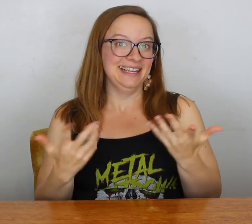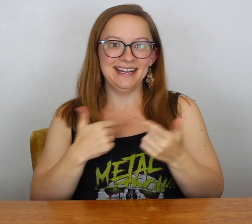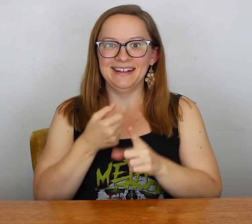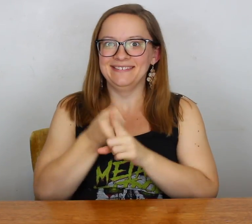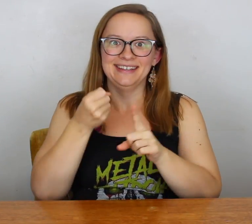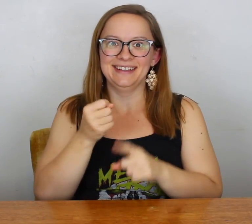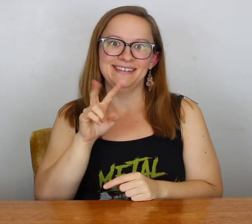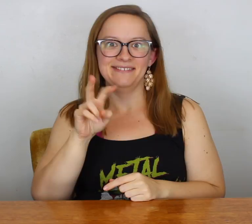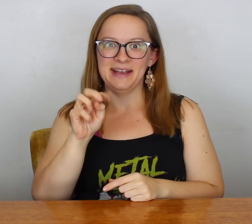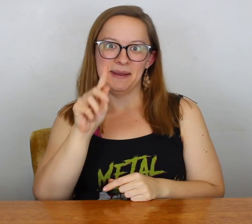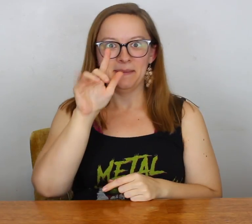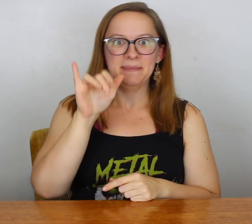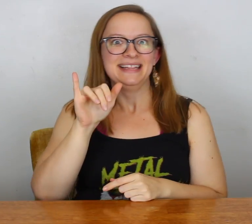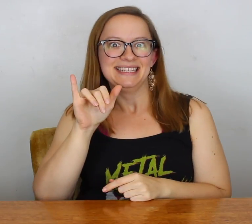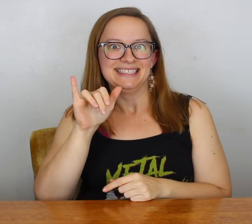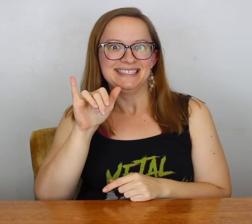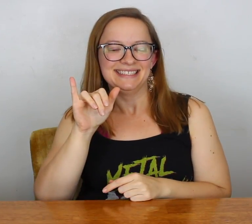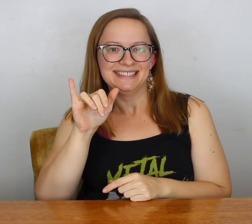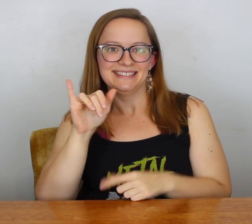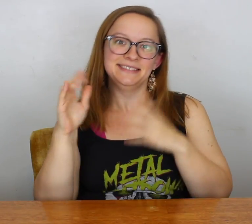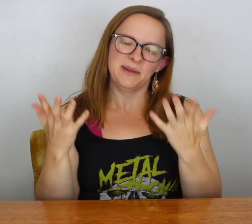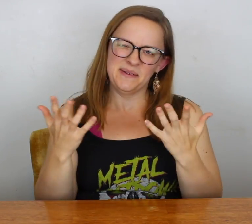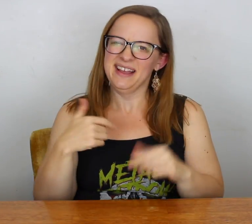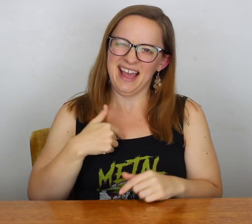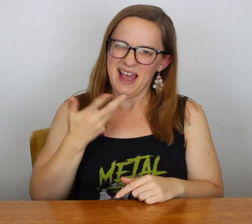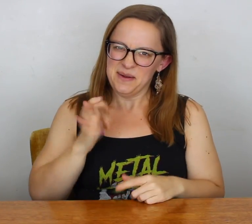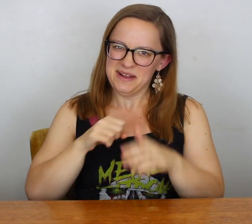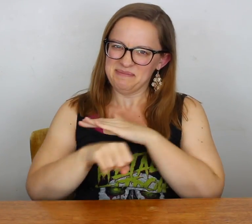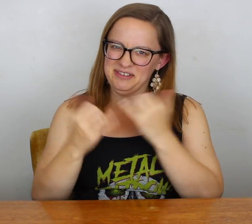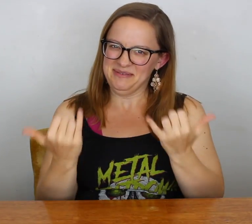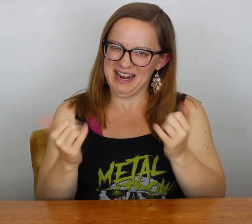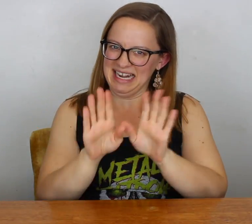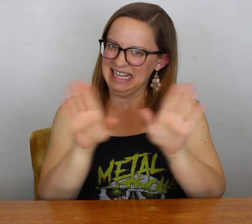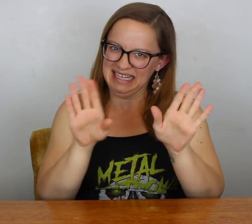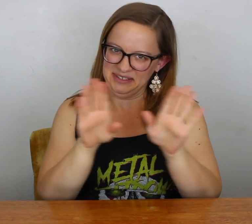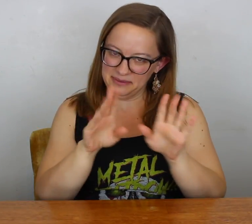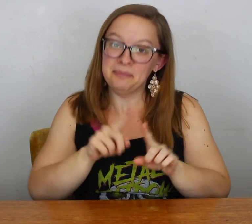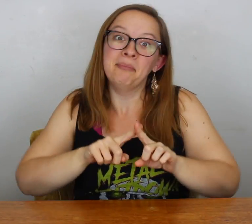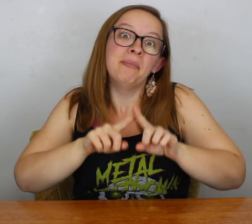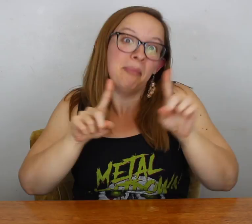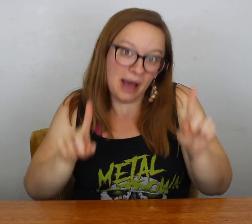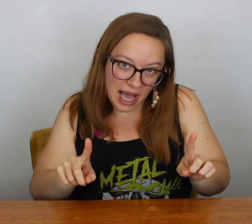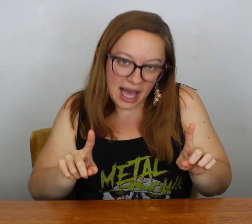That means I have hit viability. So, I don't actually want to birth this baby right now,